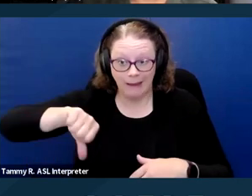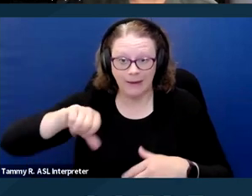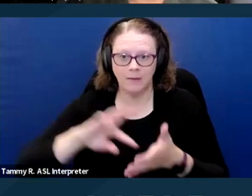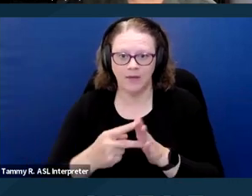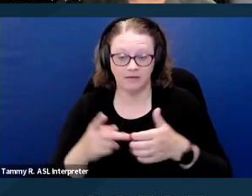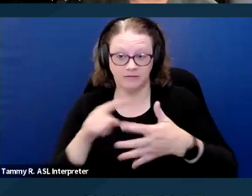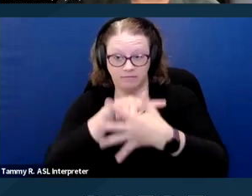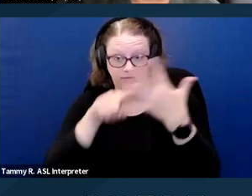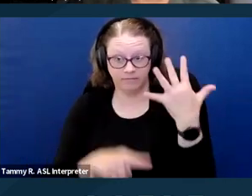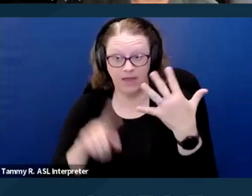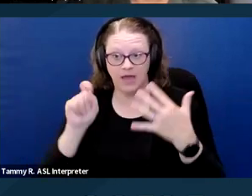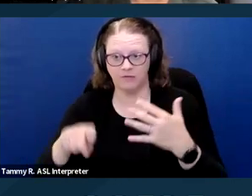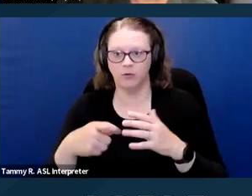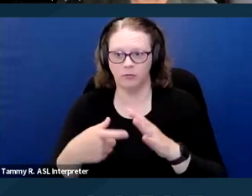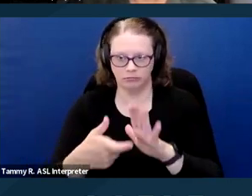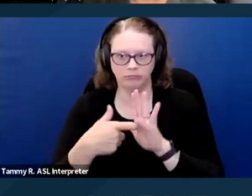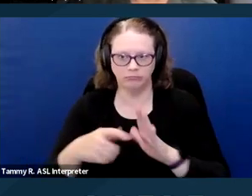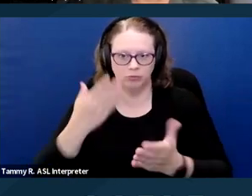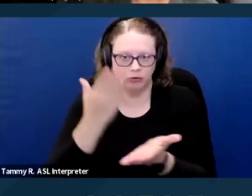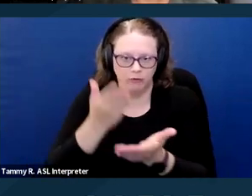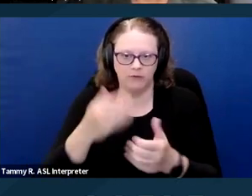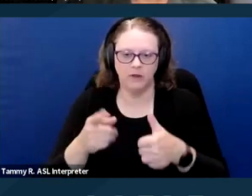under fair housing law as a mental or physical impairment